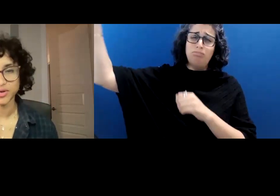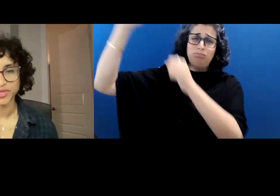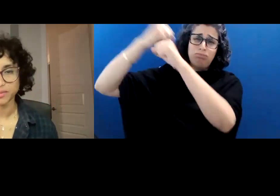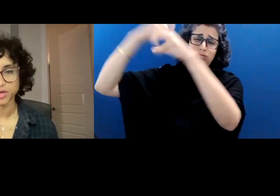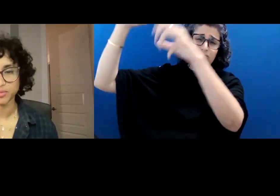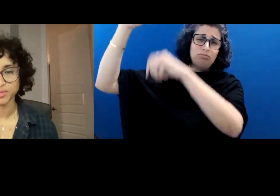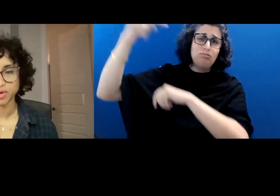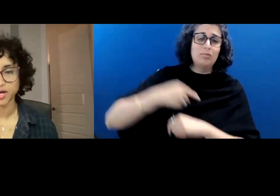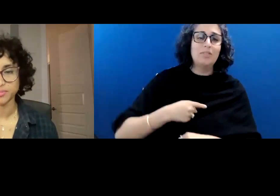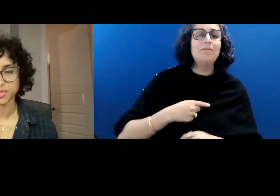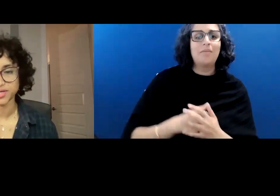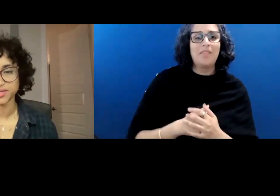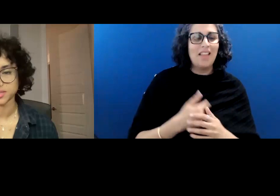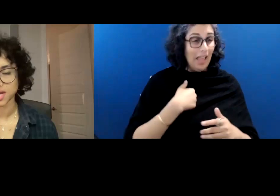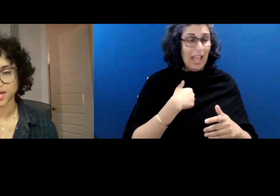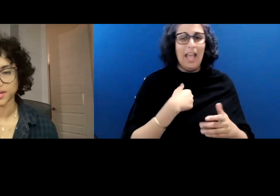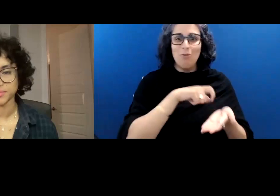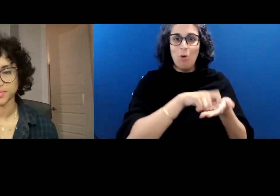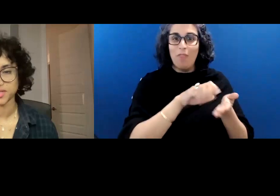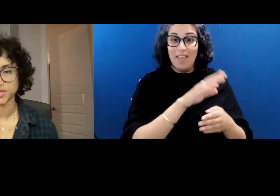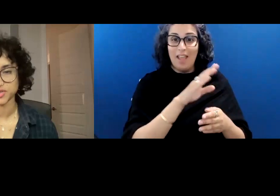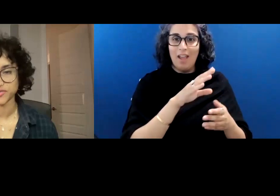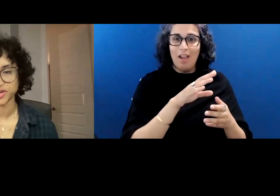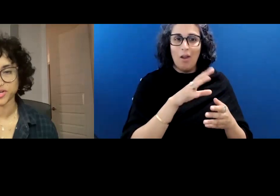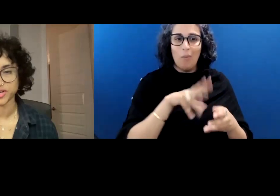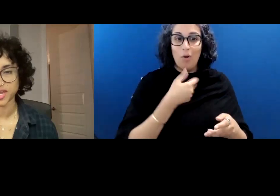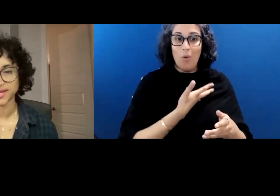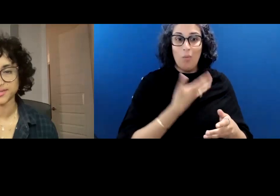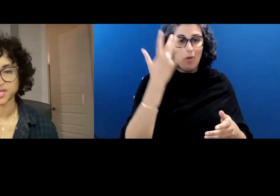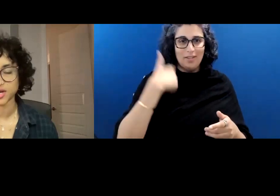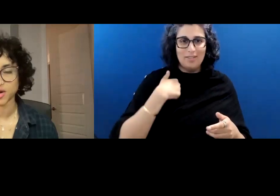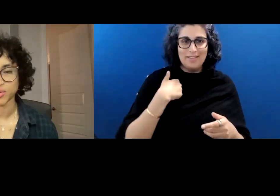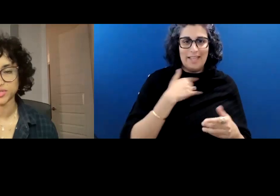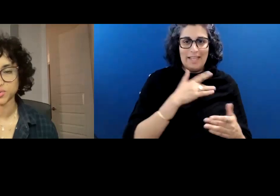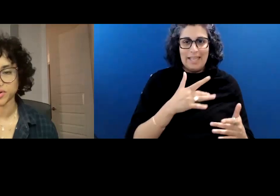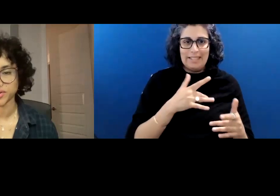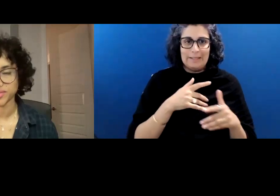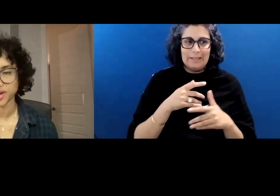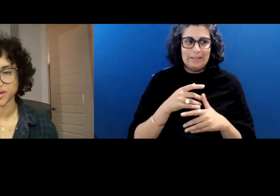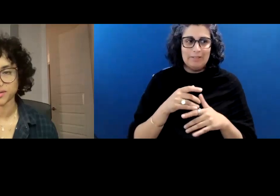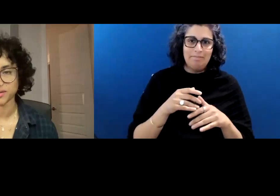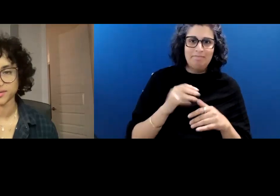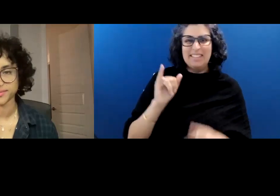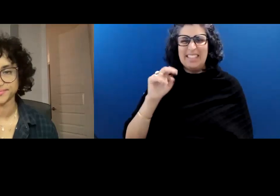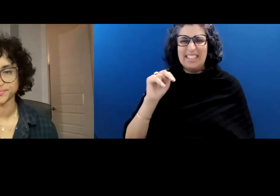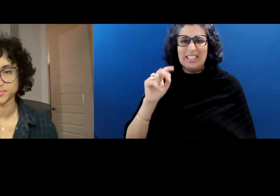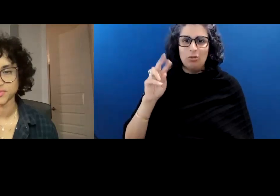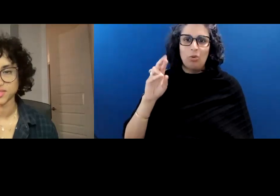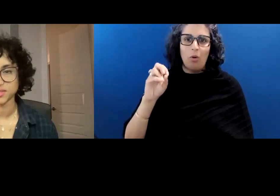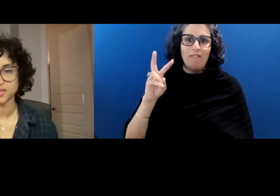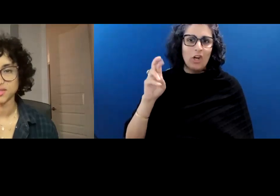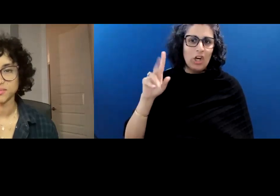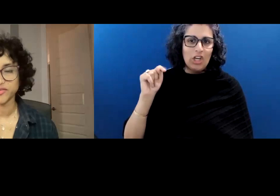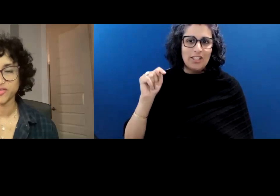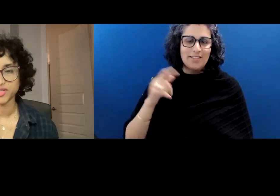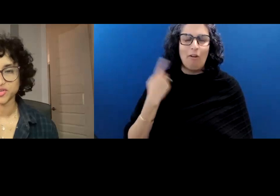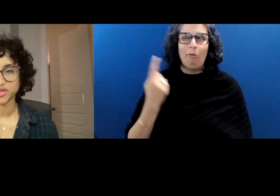I wrote that poem in part because I am an introvert, and I always worry that my friends